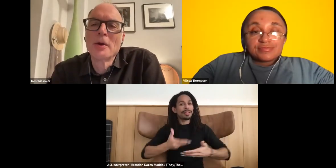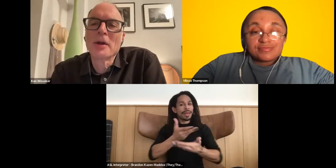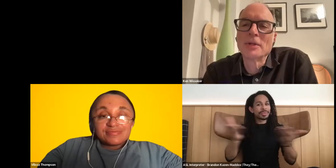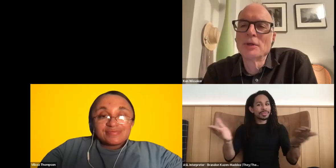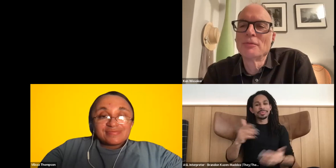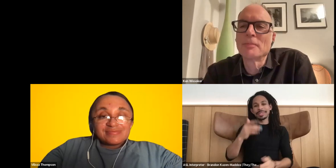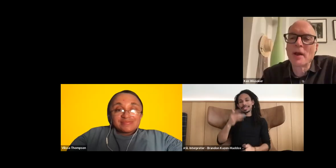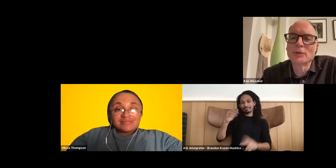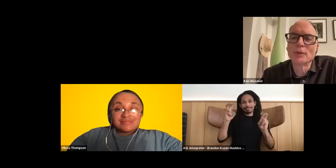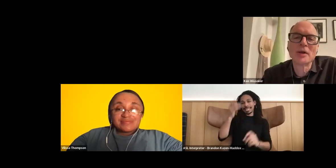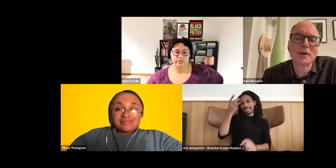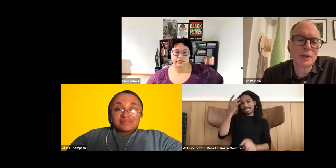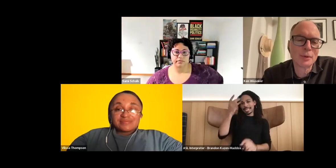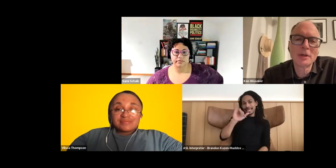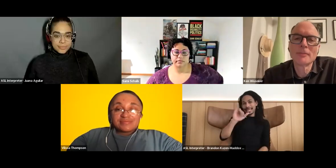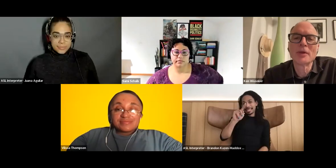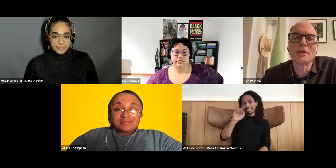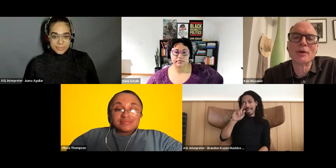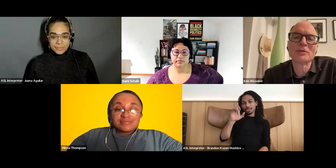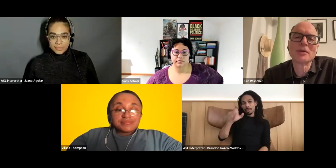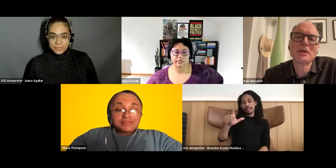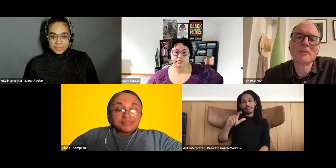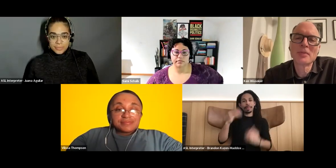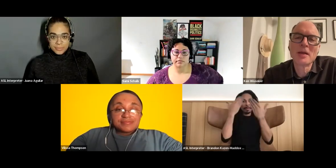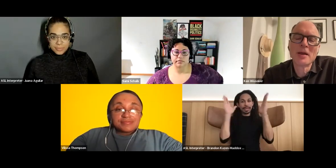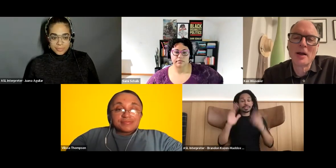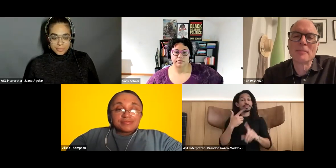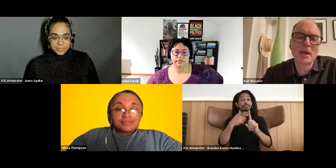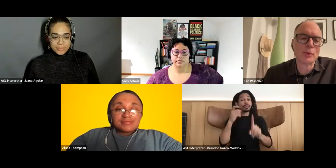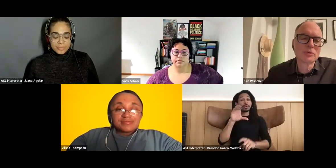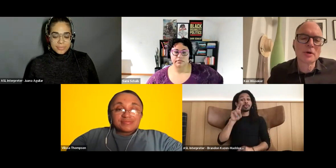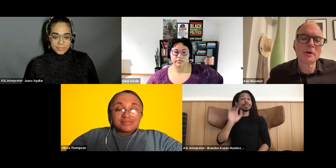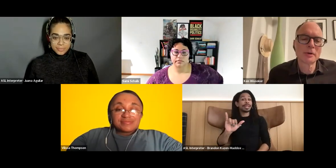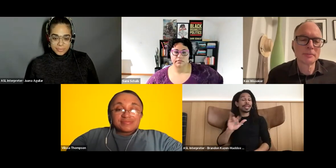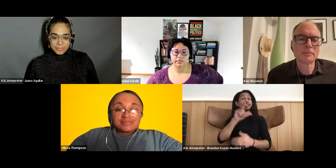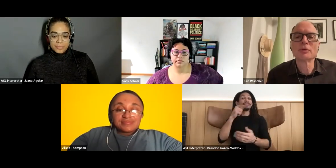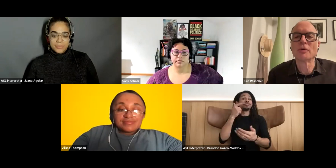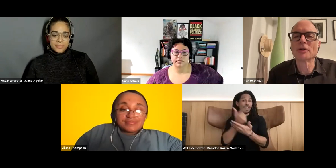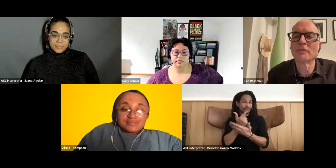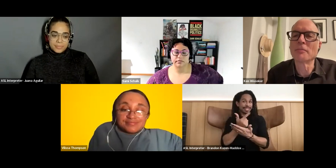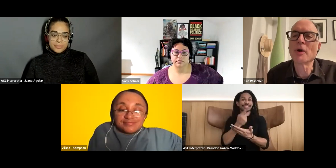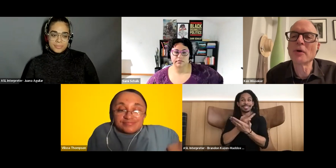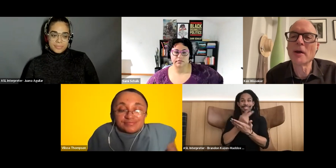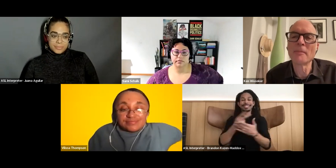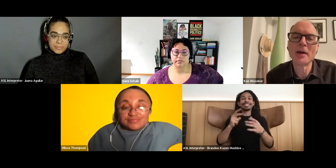Ken Wissoker: coming to you from the Graduate Center at CUNY, in New York City. Ken Wissoker: I'm Ken, Wissoker Director of the program.